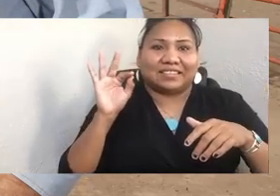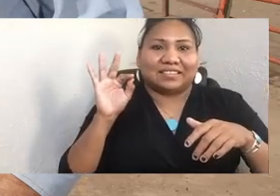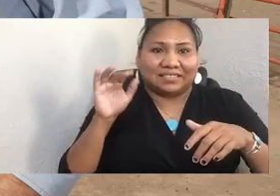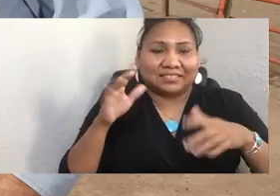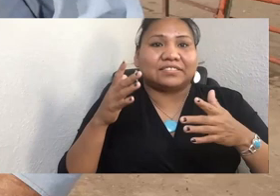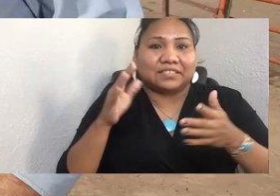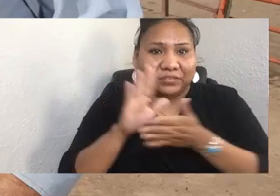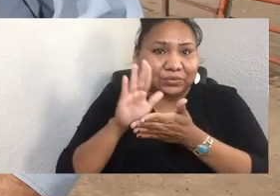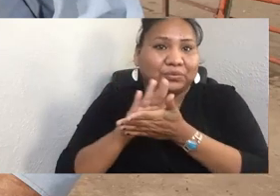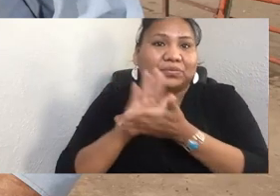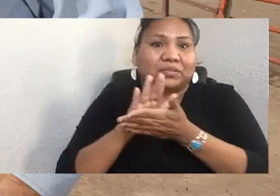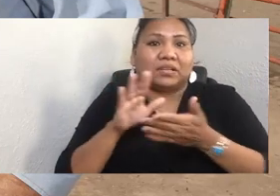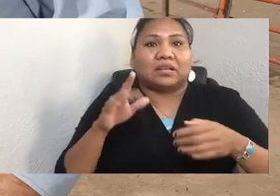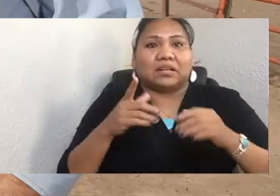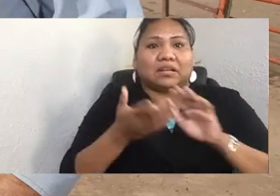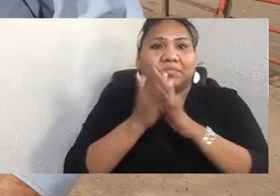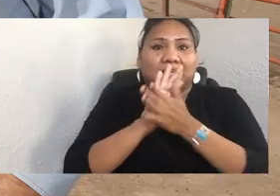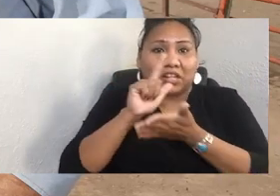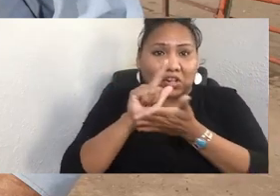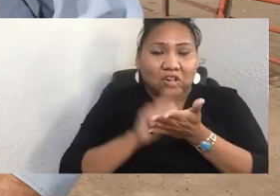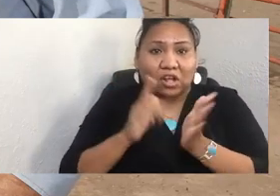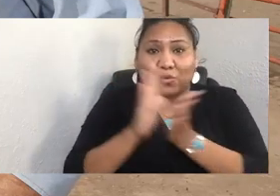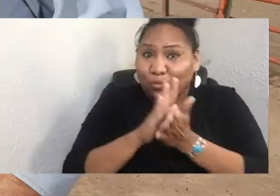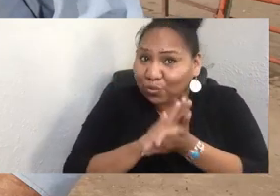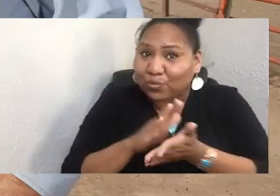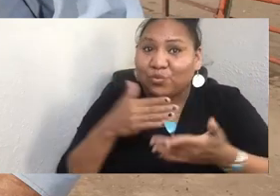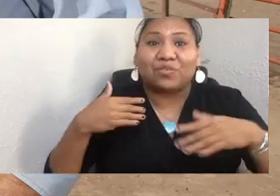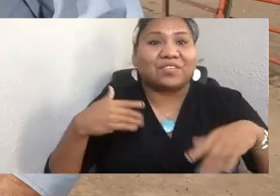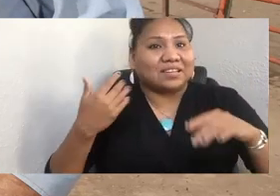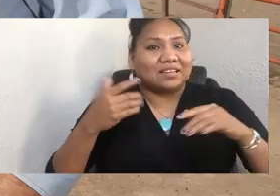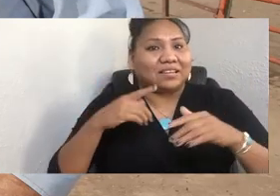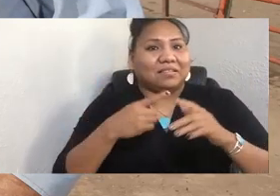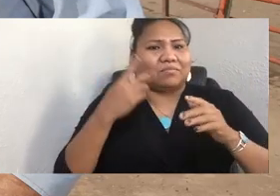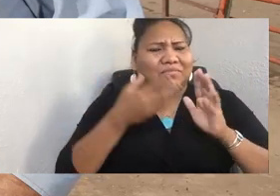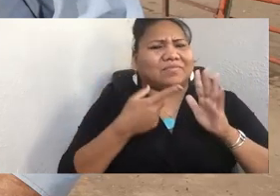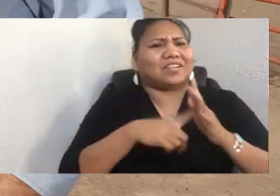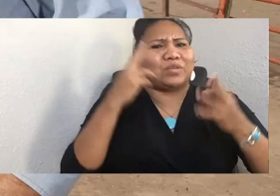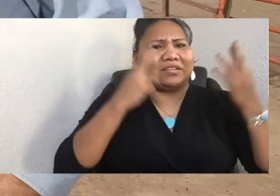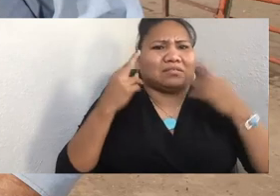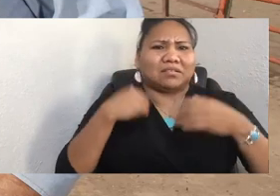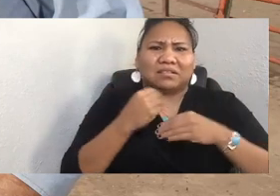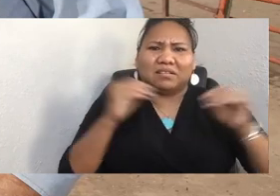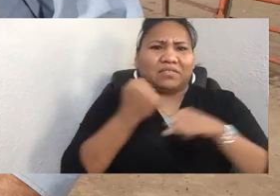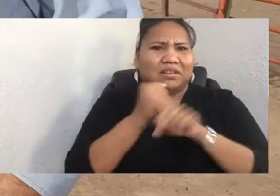realized that there wasn't a safe space in Phoenix. He described the city as being sick, sick in the sense